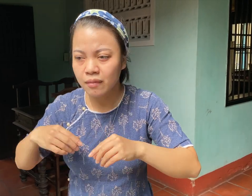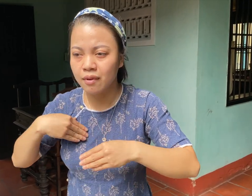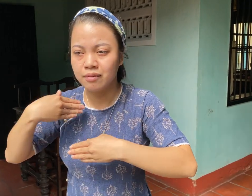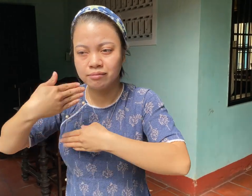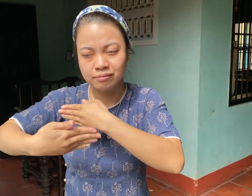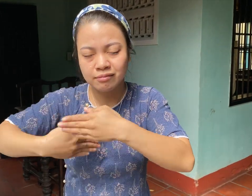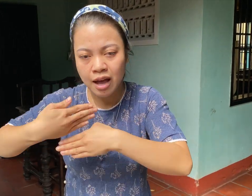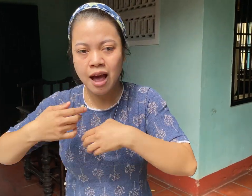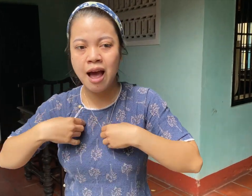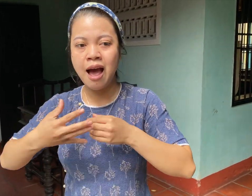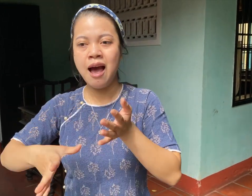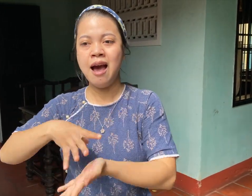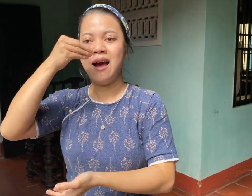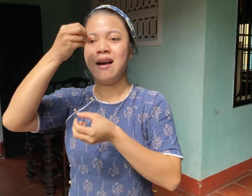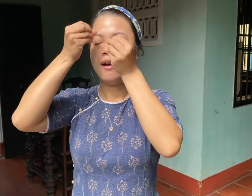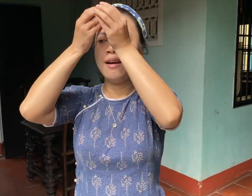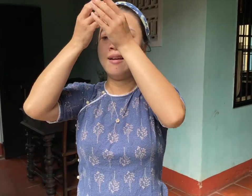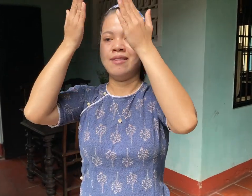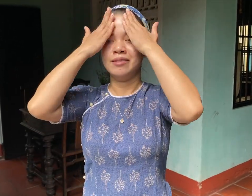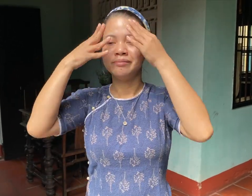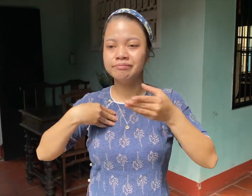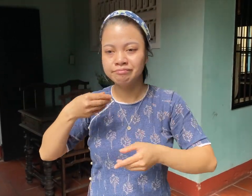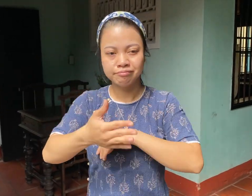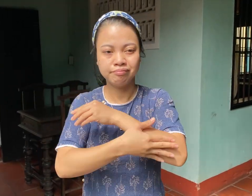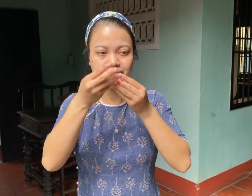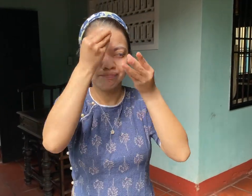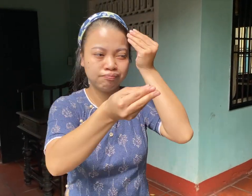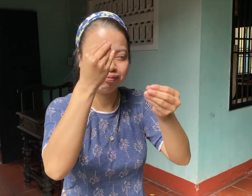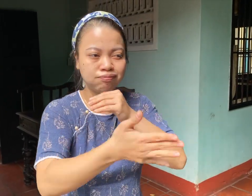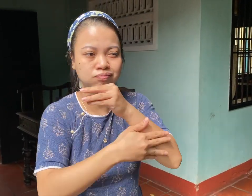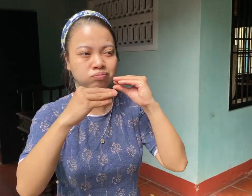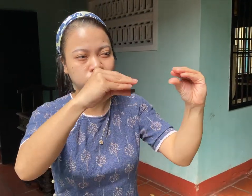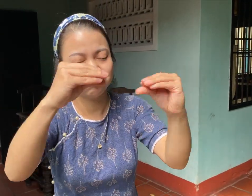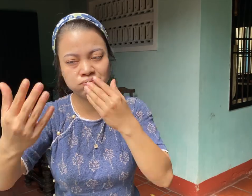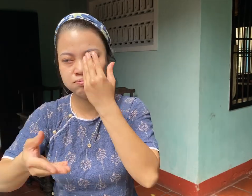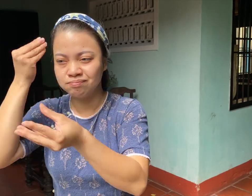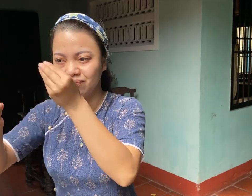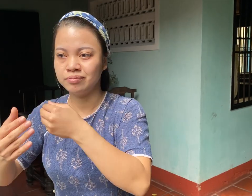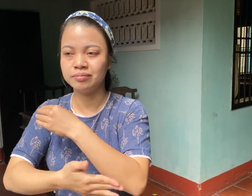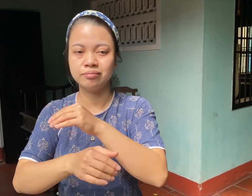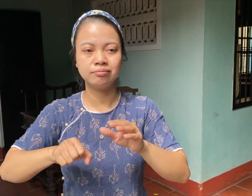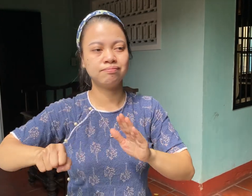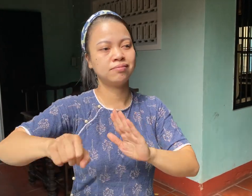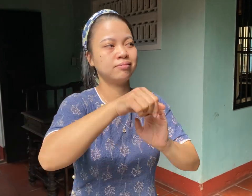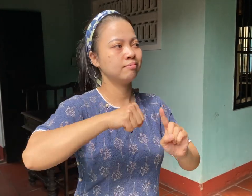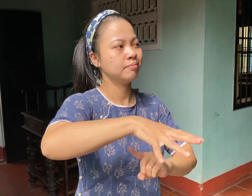After several years, I learn how to handle things. I share my experience with my team members.